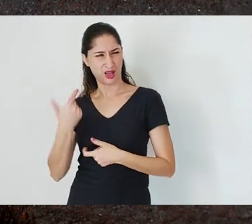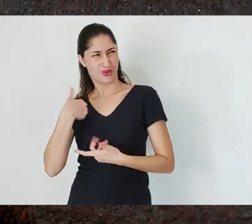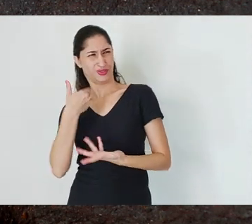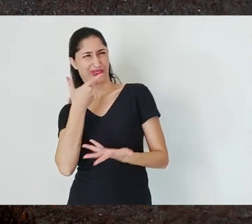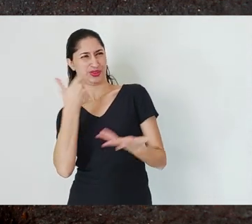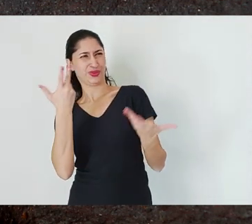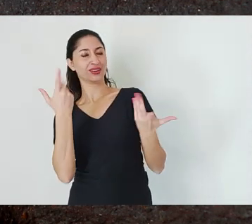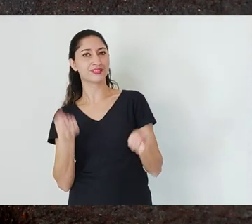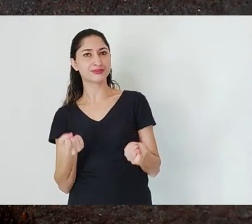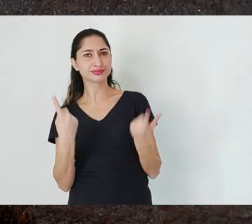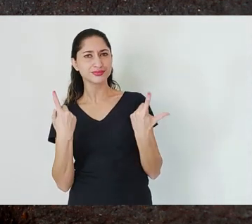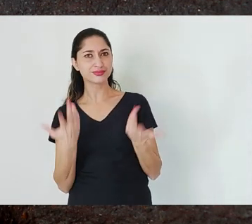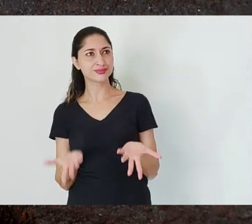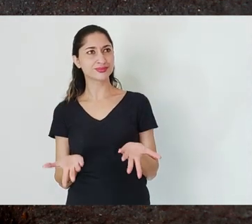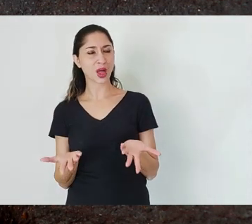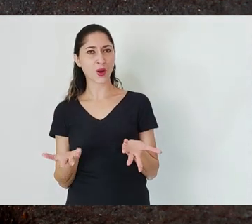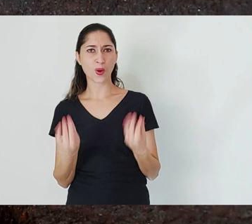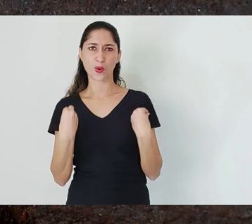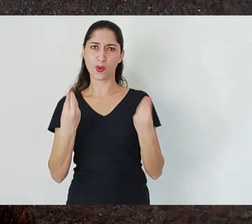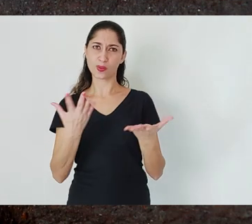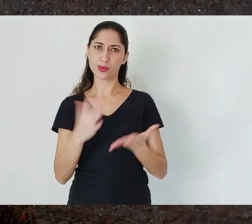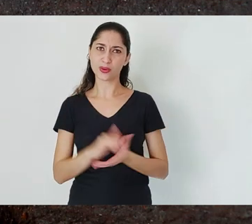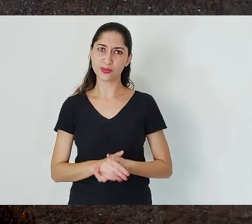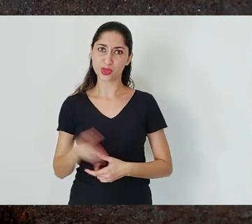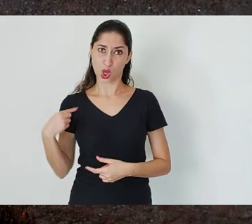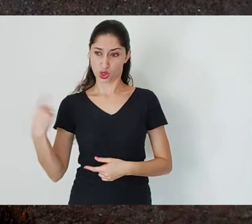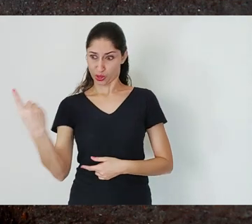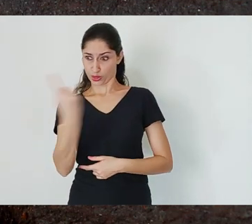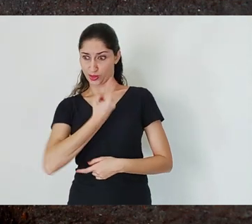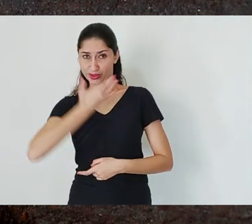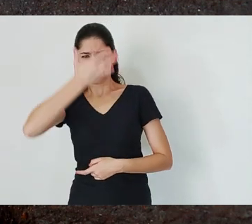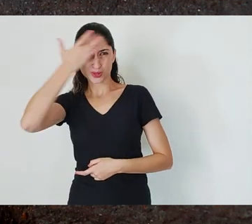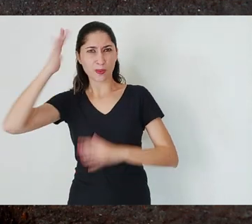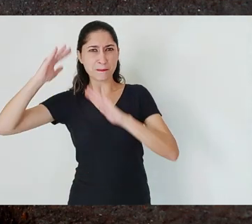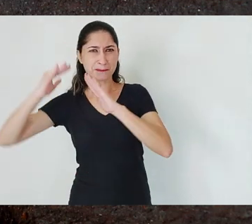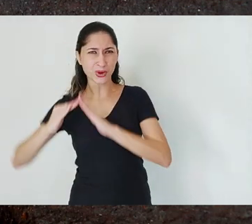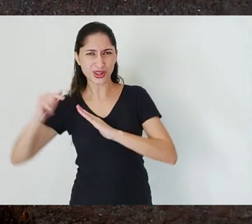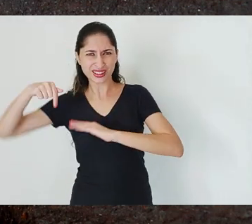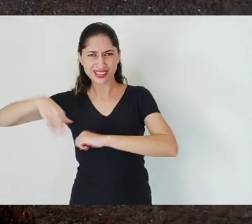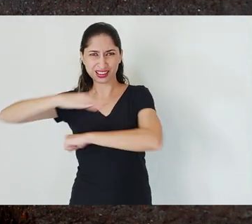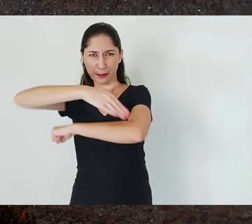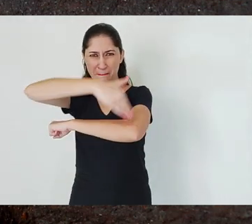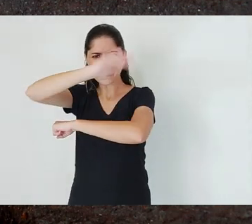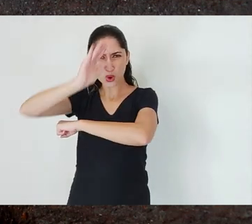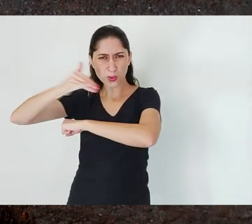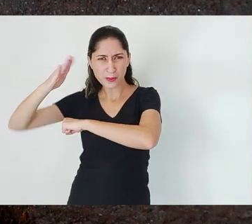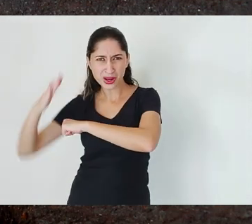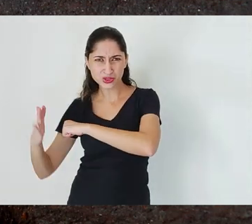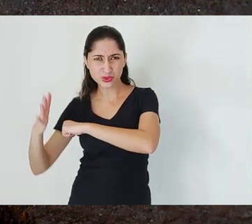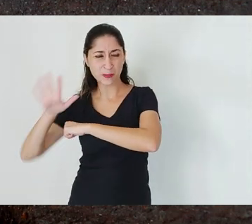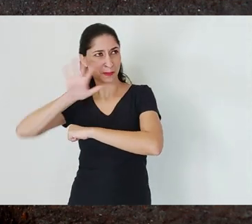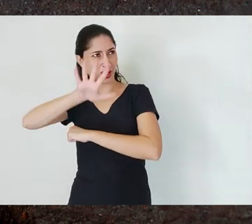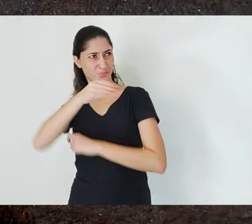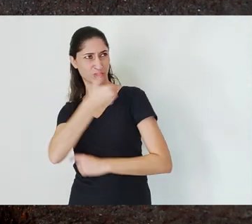the time, I said:"Are you, the government of Minas Gerais, going to